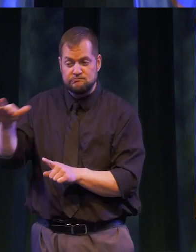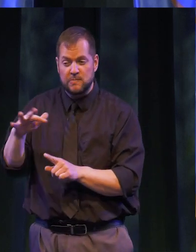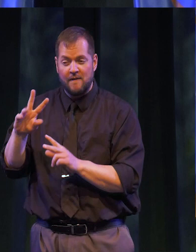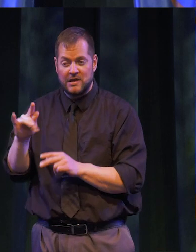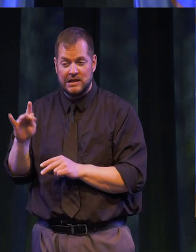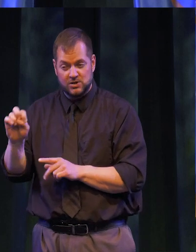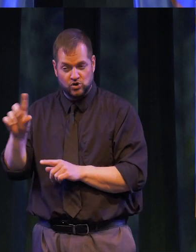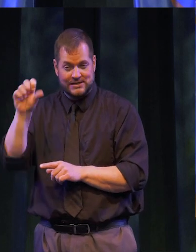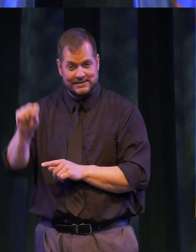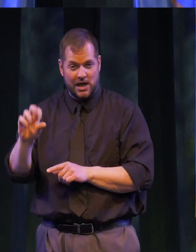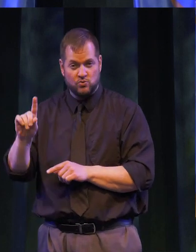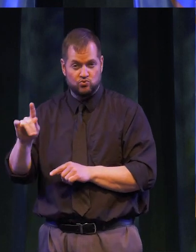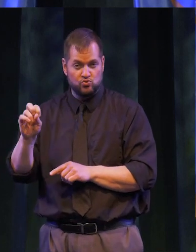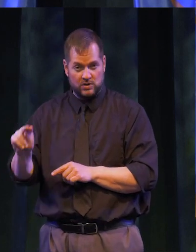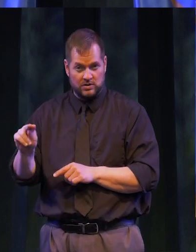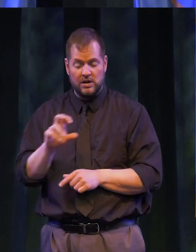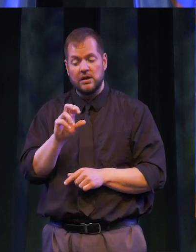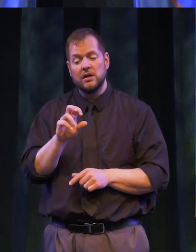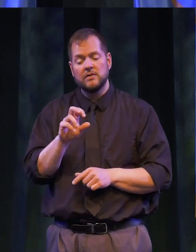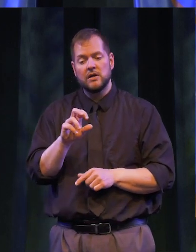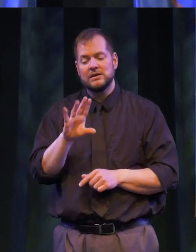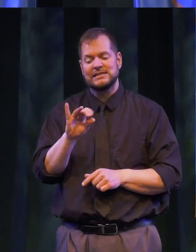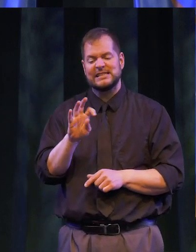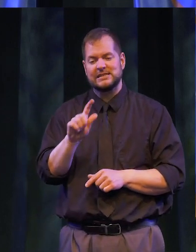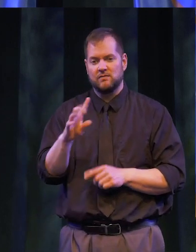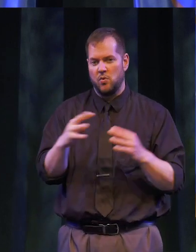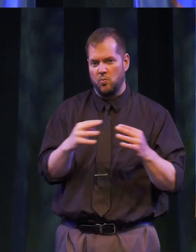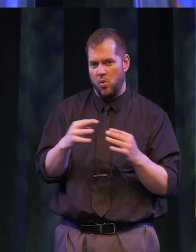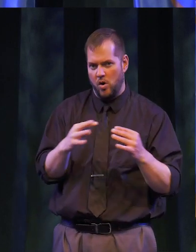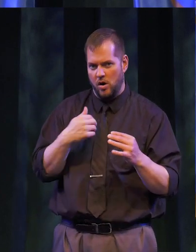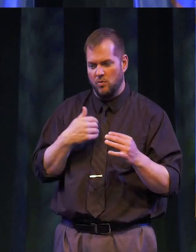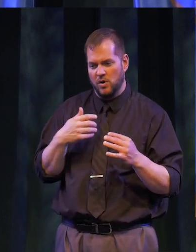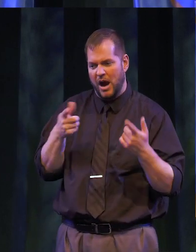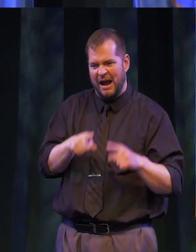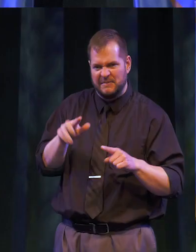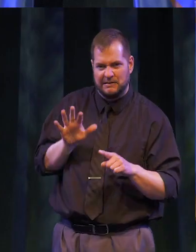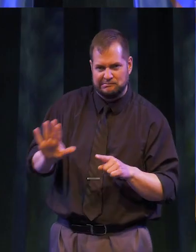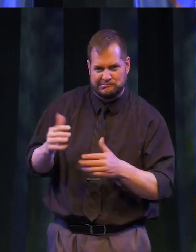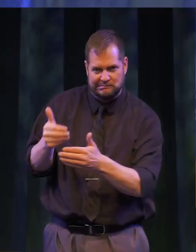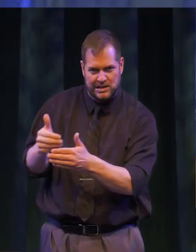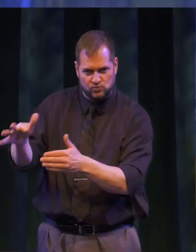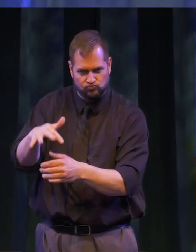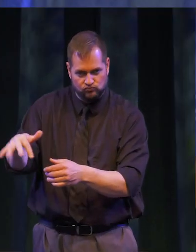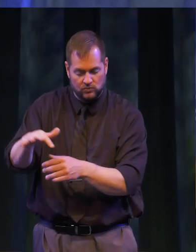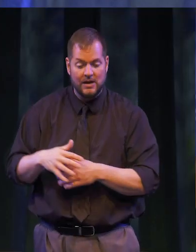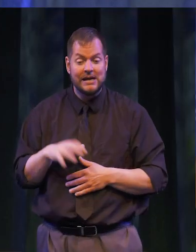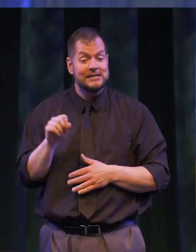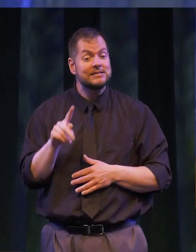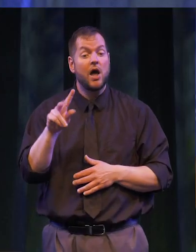in South Sudan-- the Sudanese Civil War viciously reached where he and his family lived. Salva